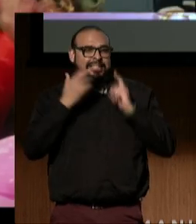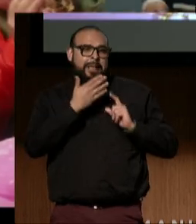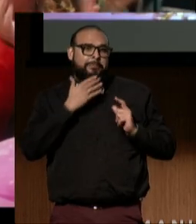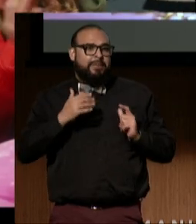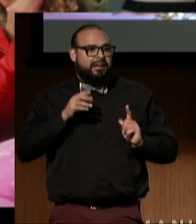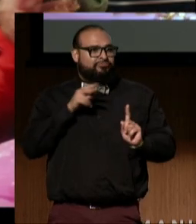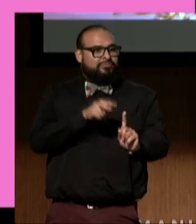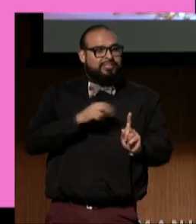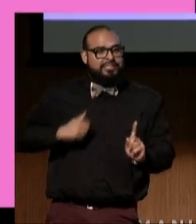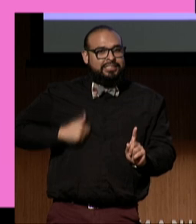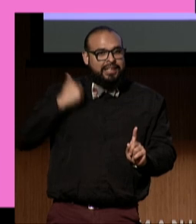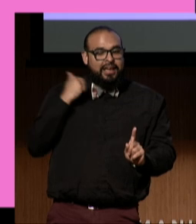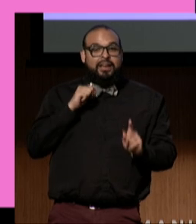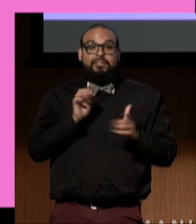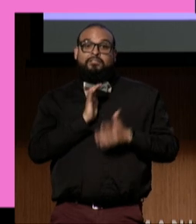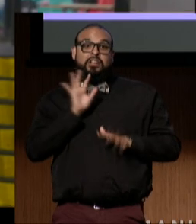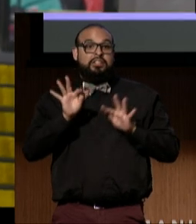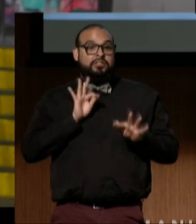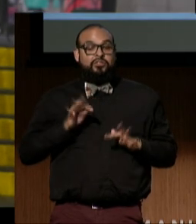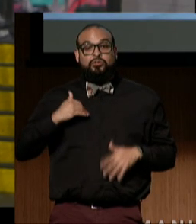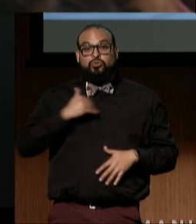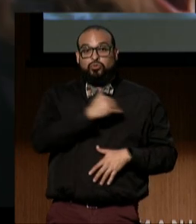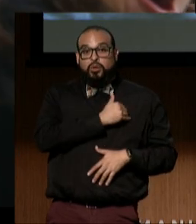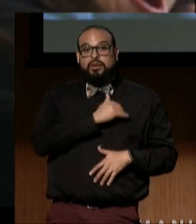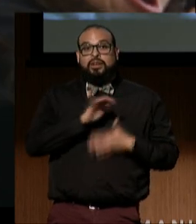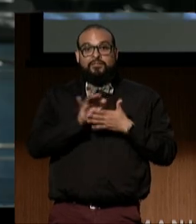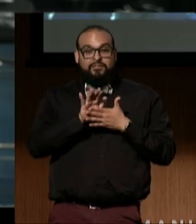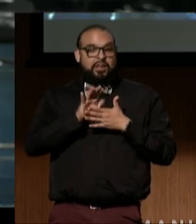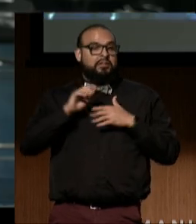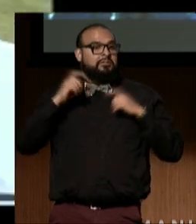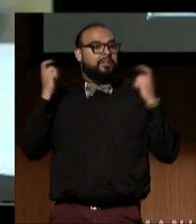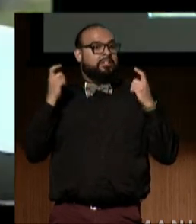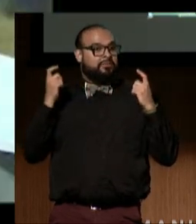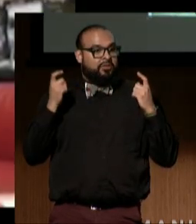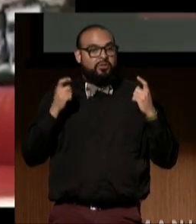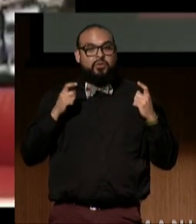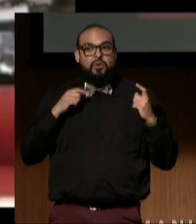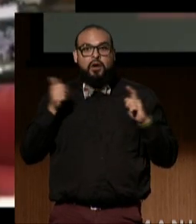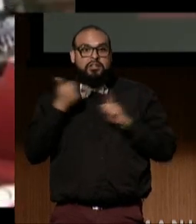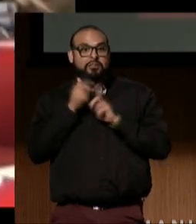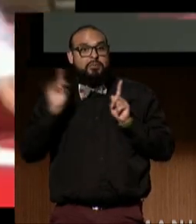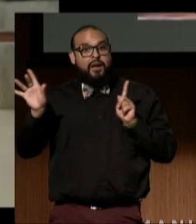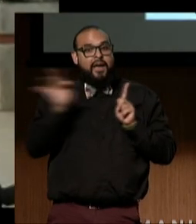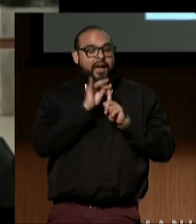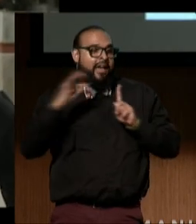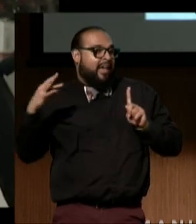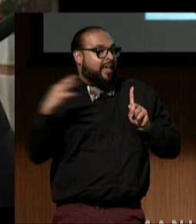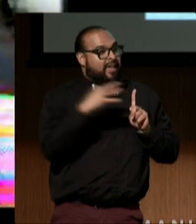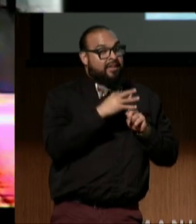Official Selection, Toronto Film Festival. Patrice is a big magnet for people. If it can be done, she will do it.